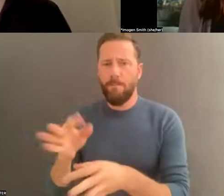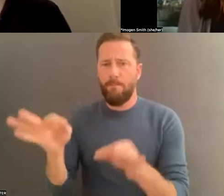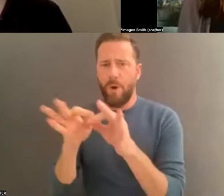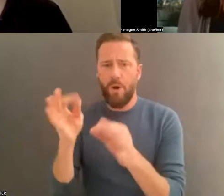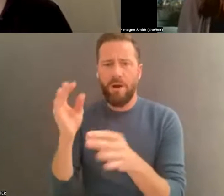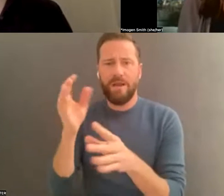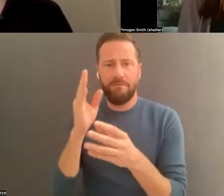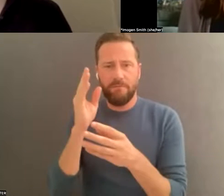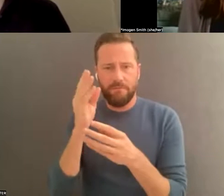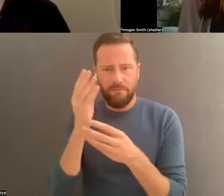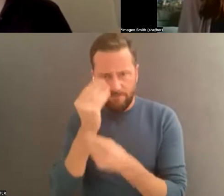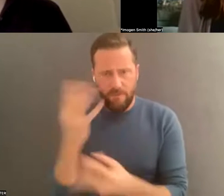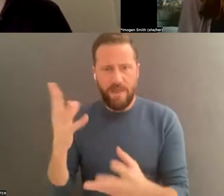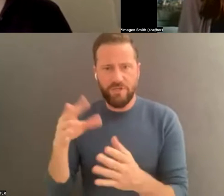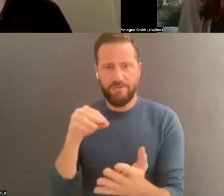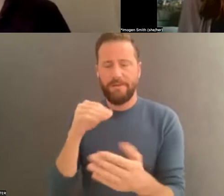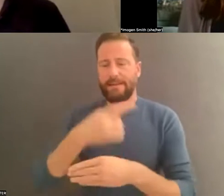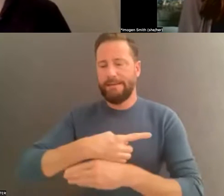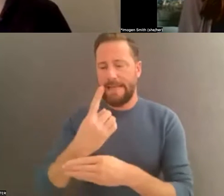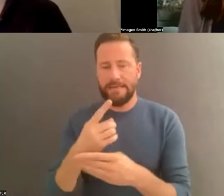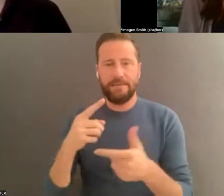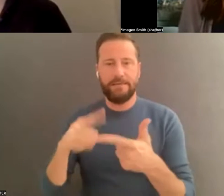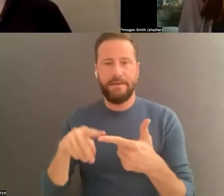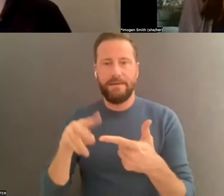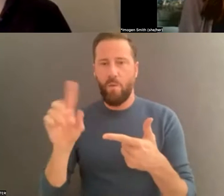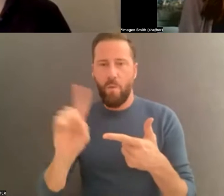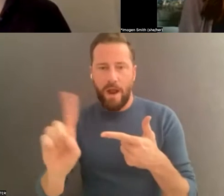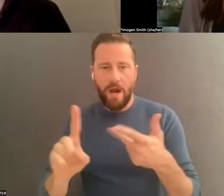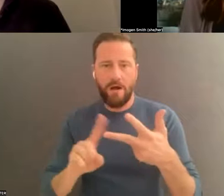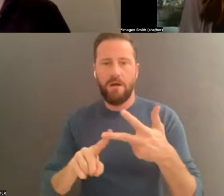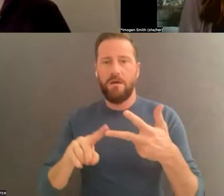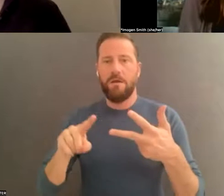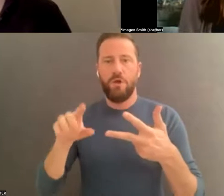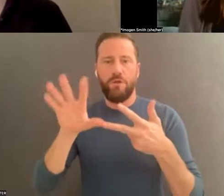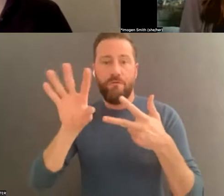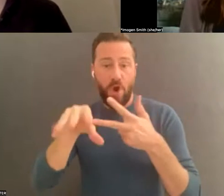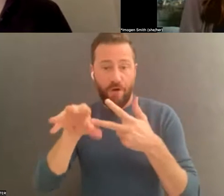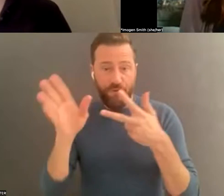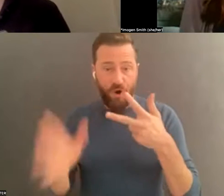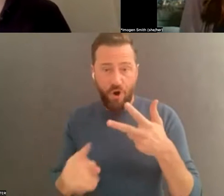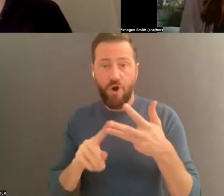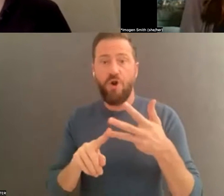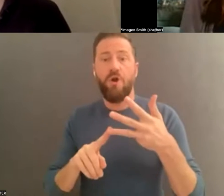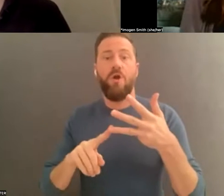venue, the photographer or videographer , and the name of the work right there in the file